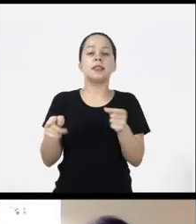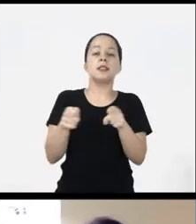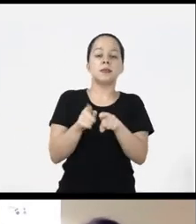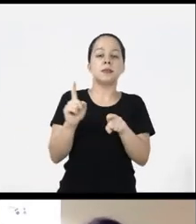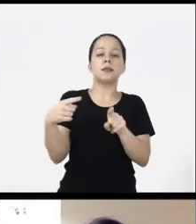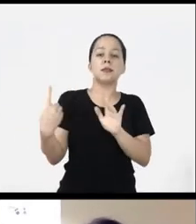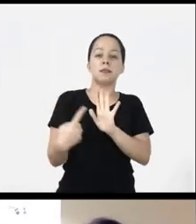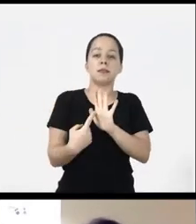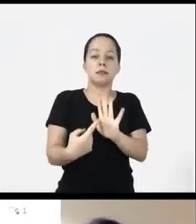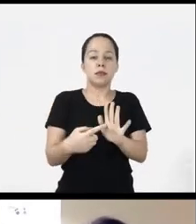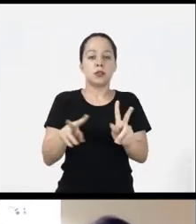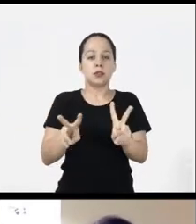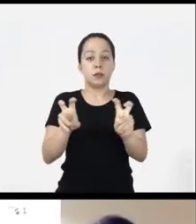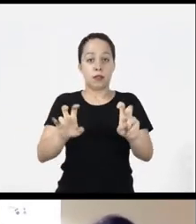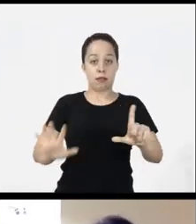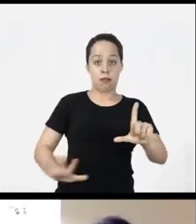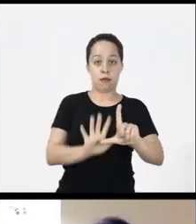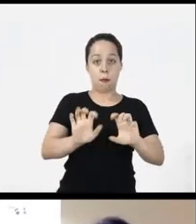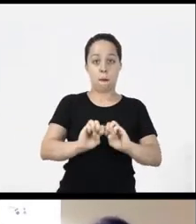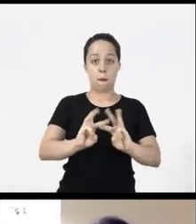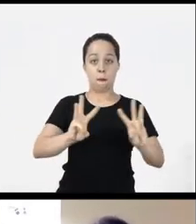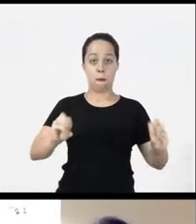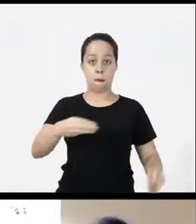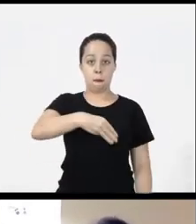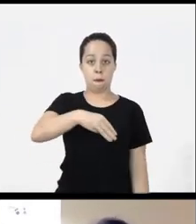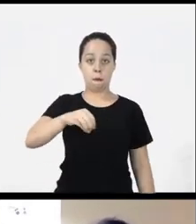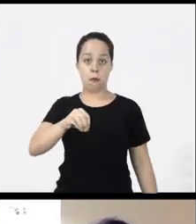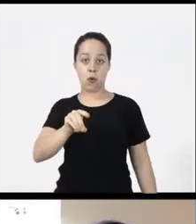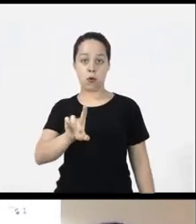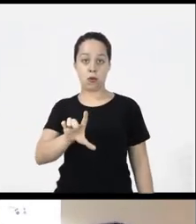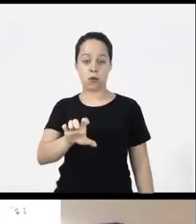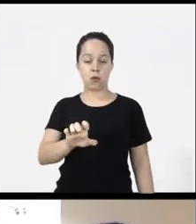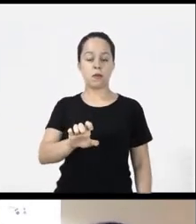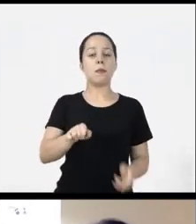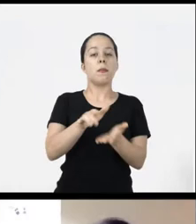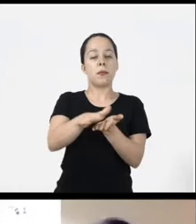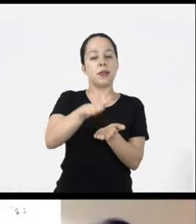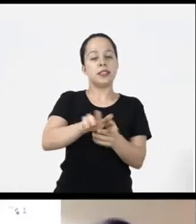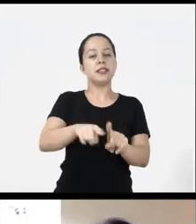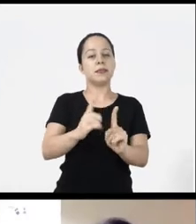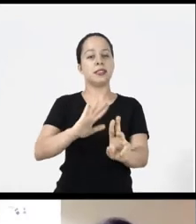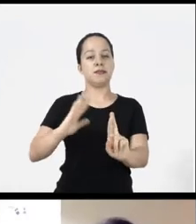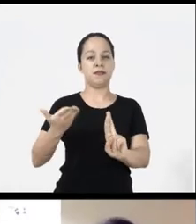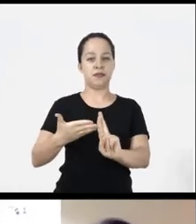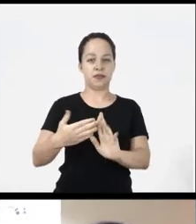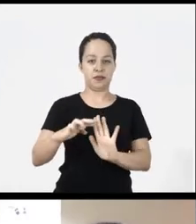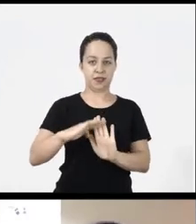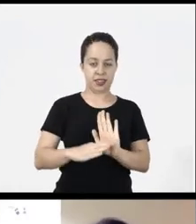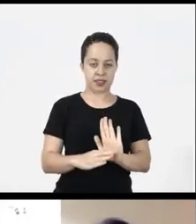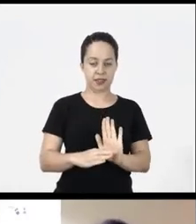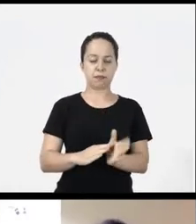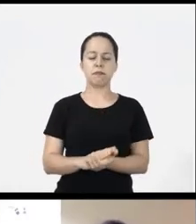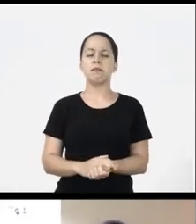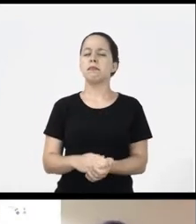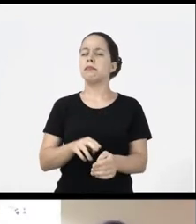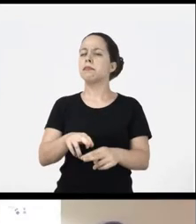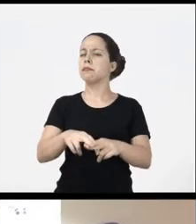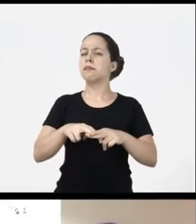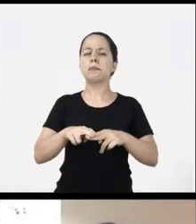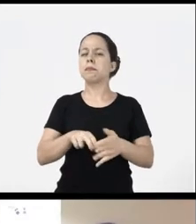We'll talk a little about the LMS Moodle publications and references.